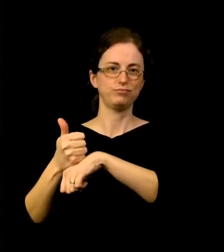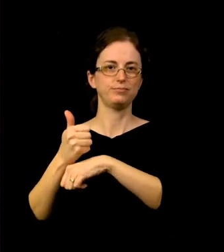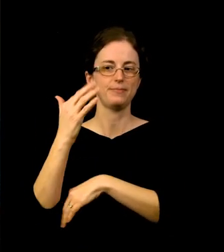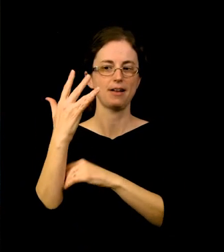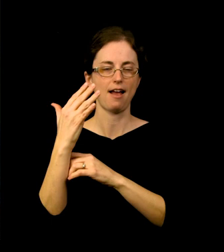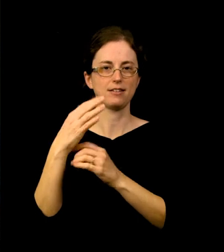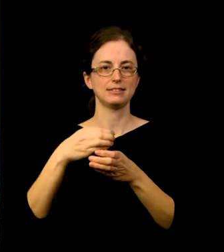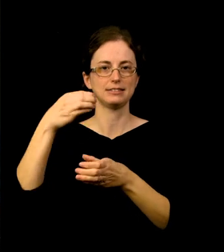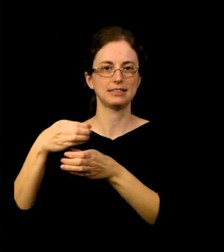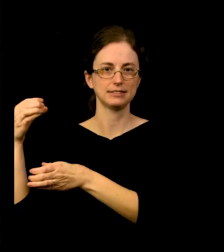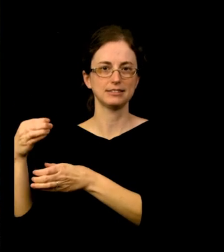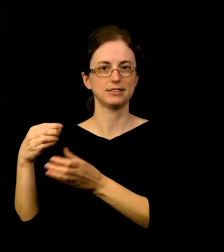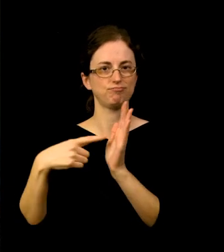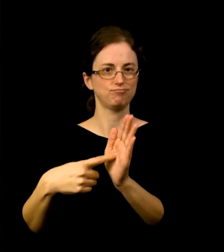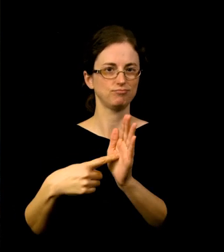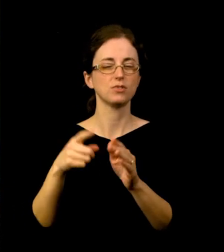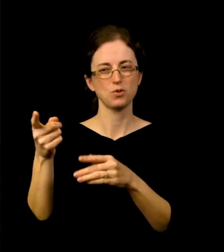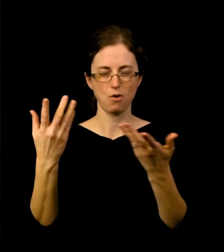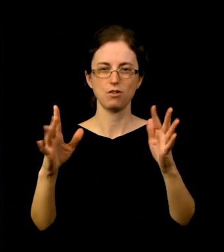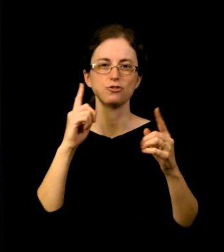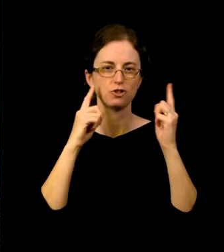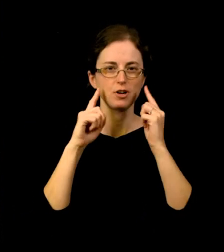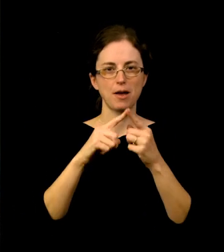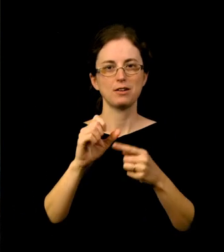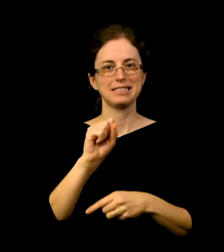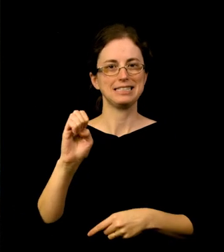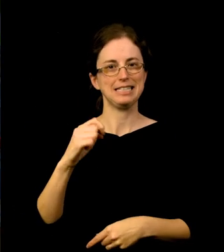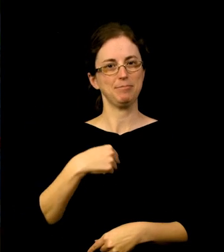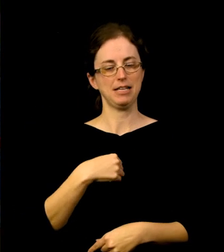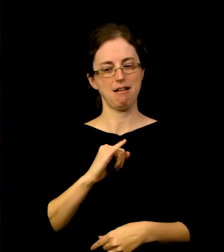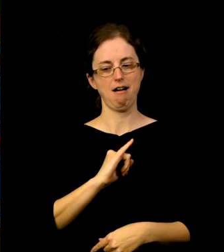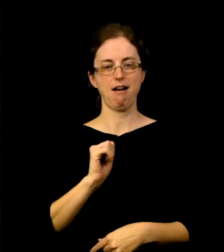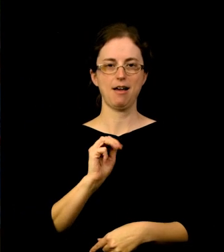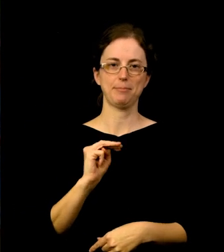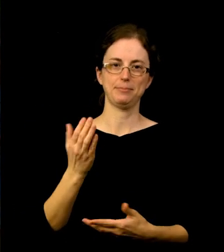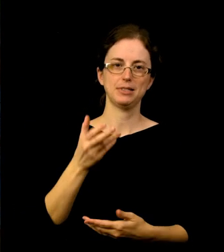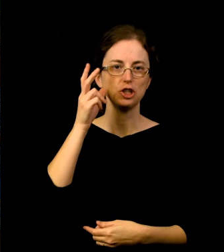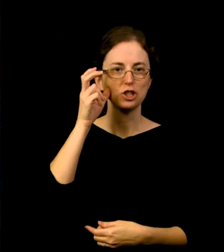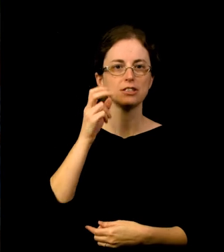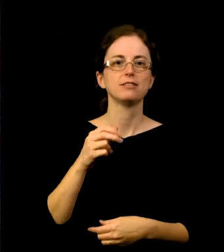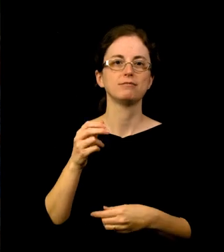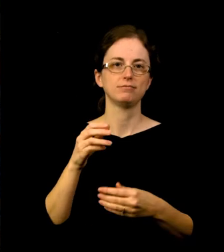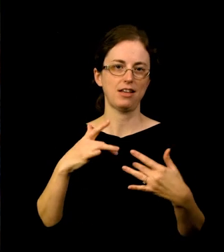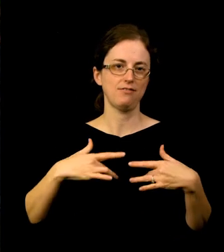You also heard about the “SeeMe. iAm. HEAR.” event. A partnership with the City of Portland that acknowledges